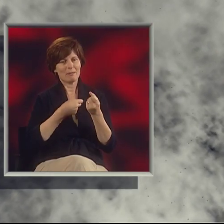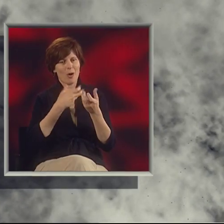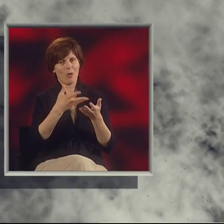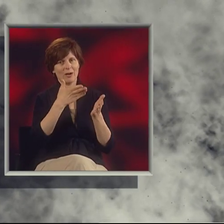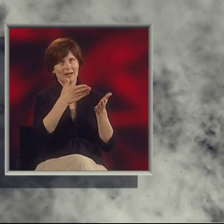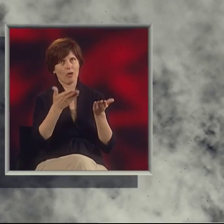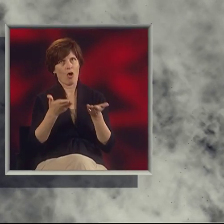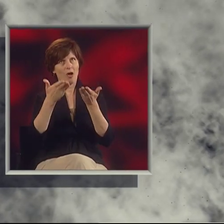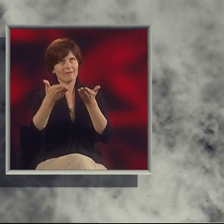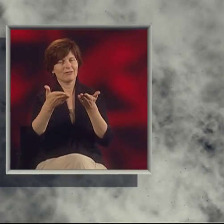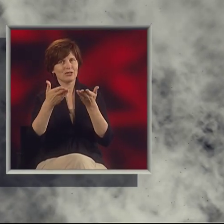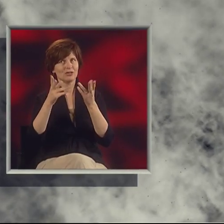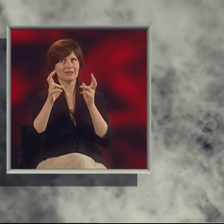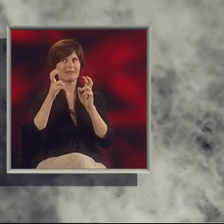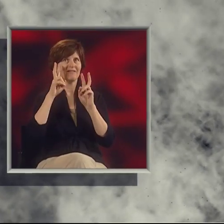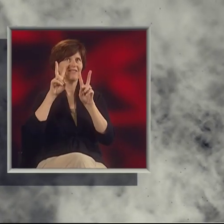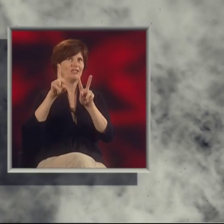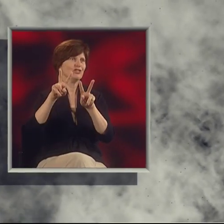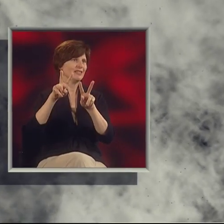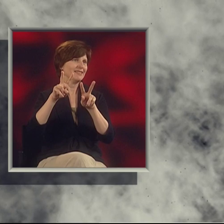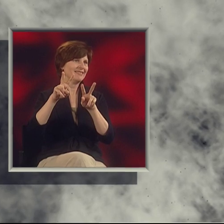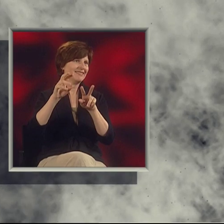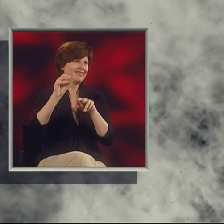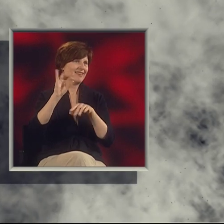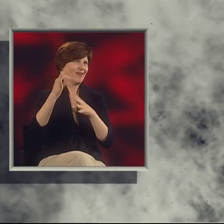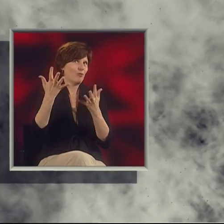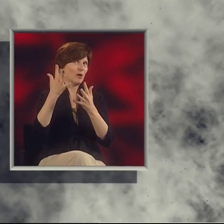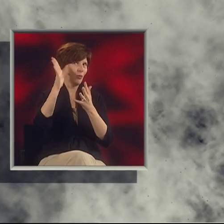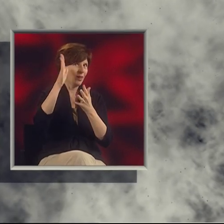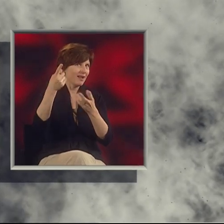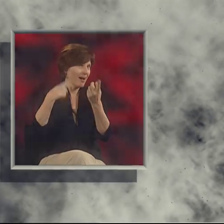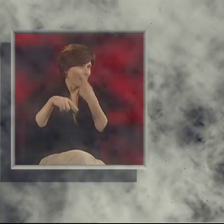Every poet offers a vision of what will come.